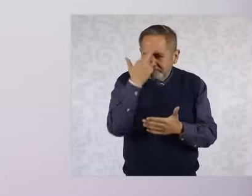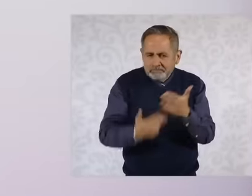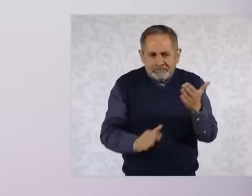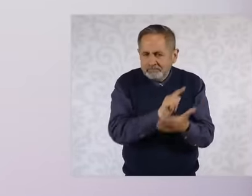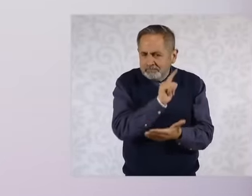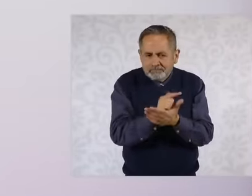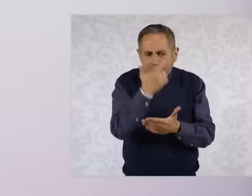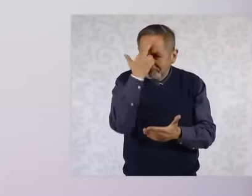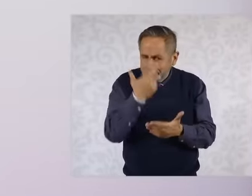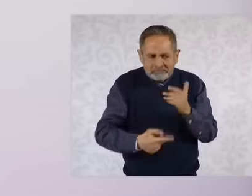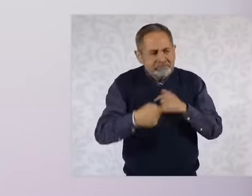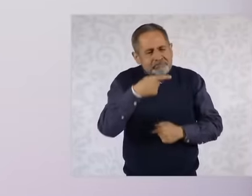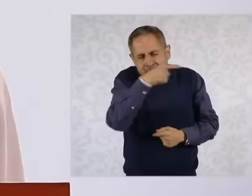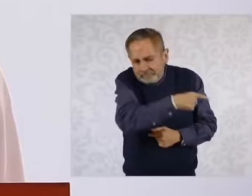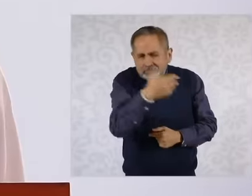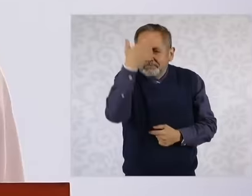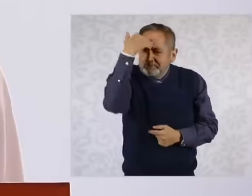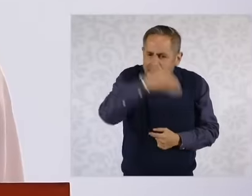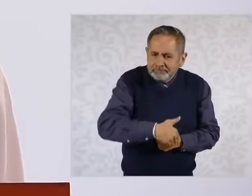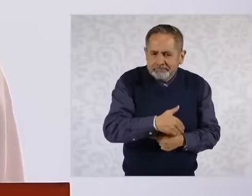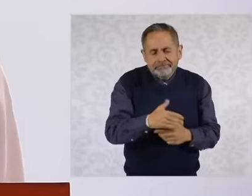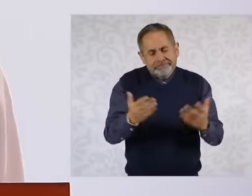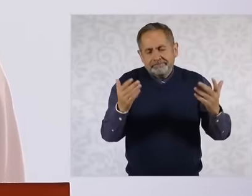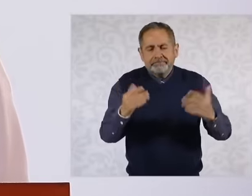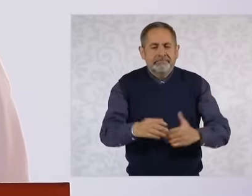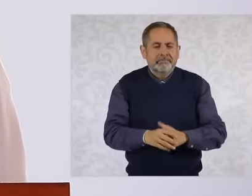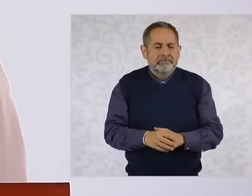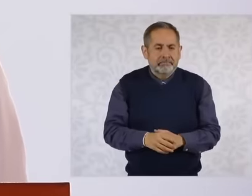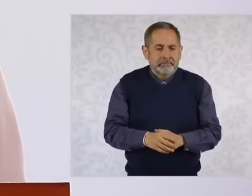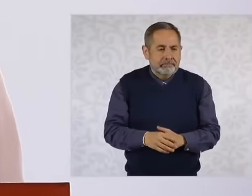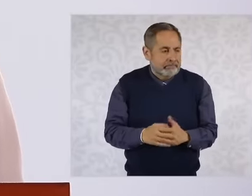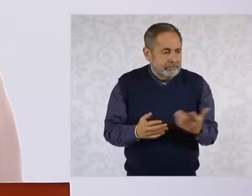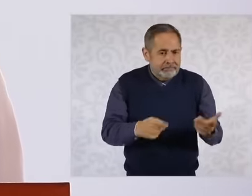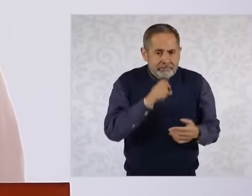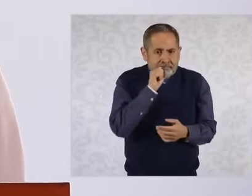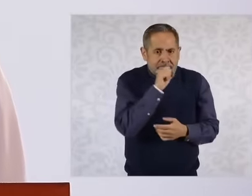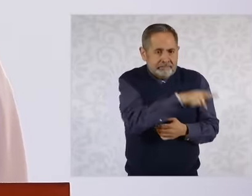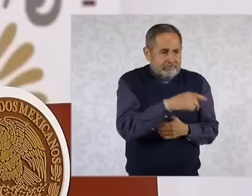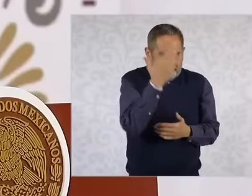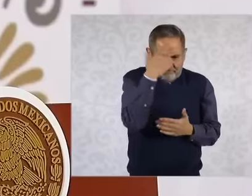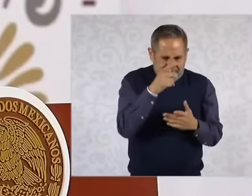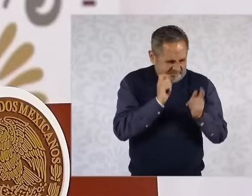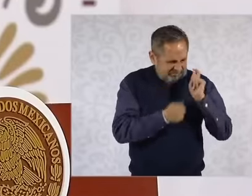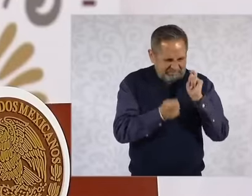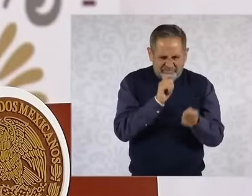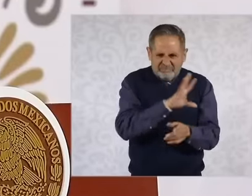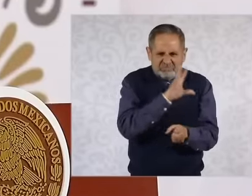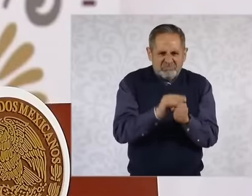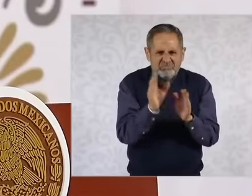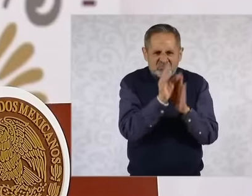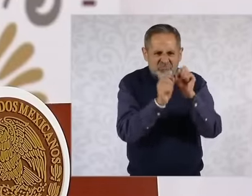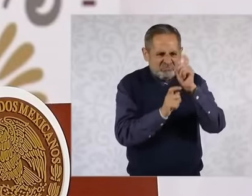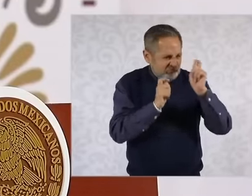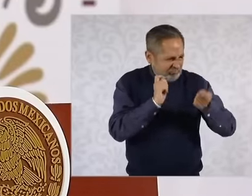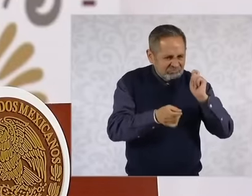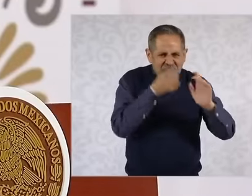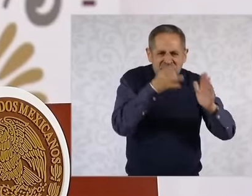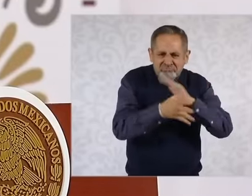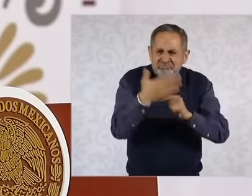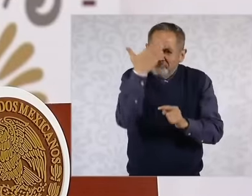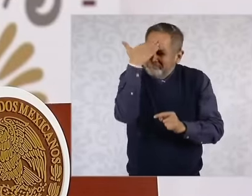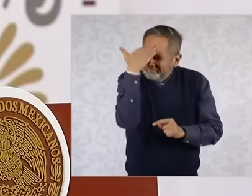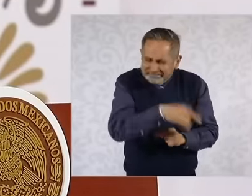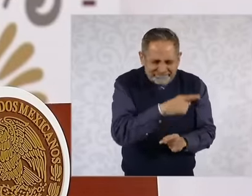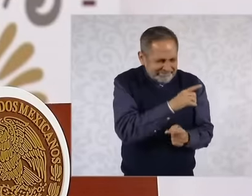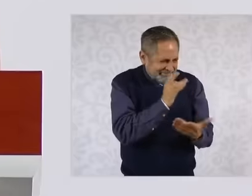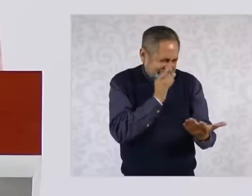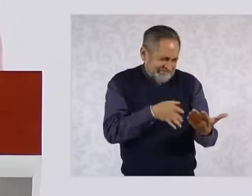know it because they are constitutionalists and they know the Constitution. The